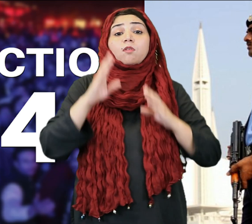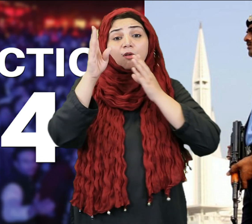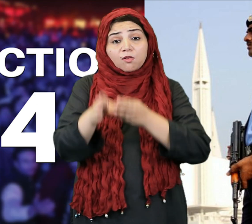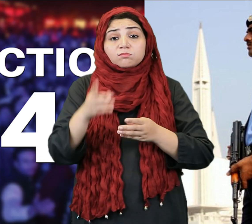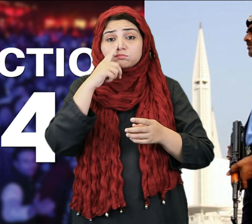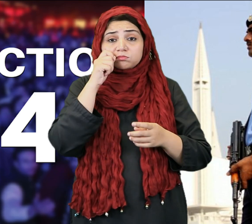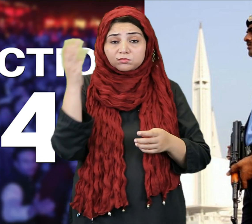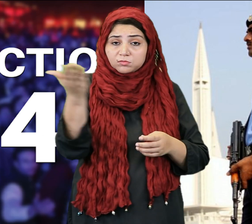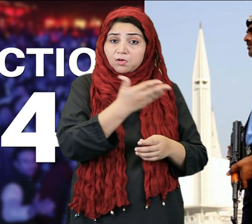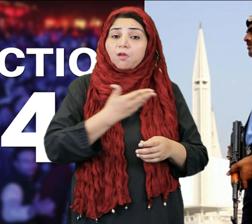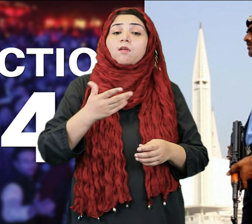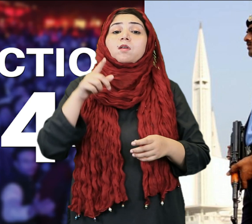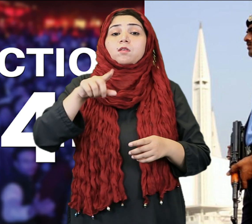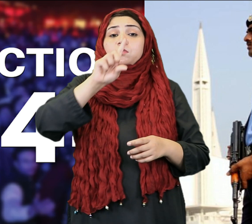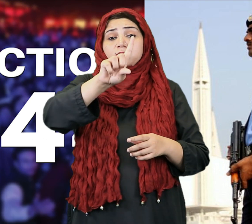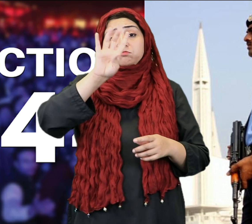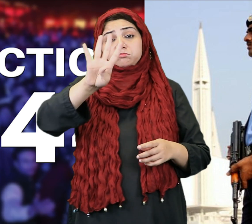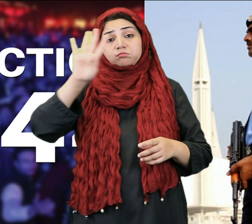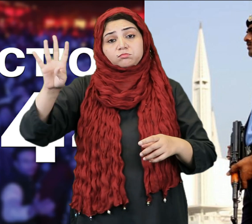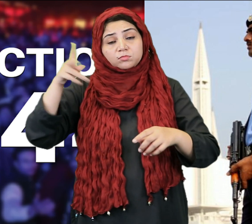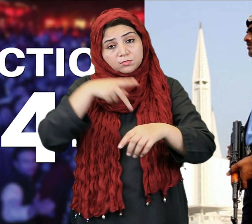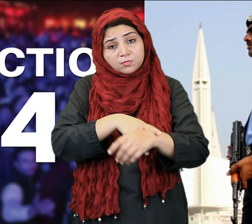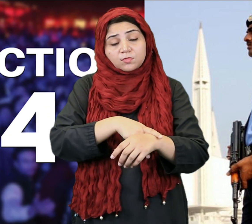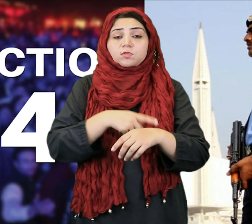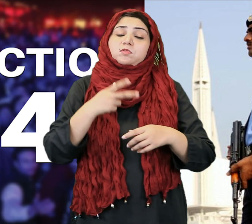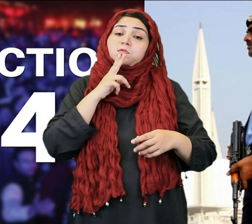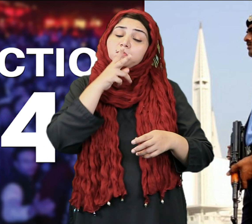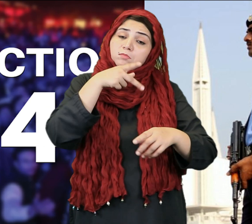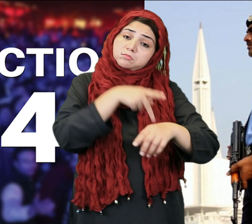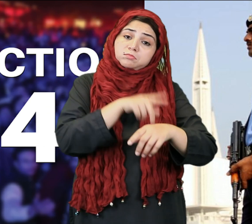Violators will prosecute under Section 144.